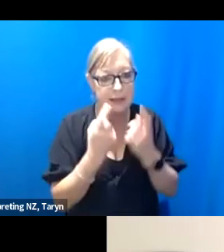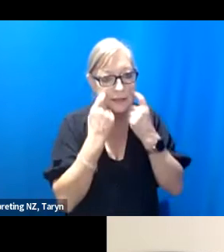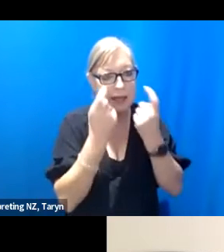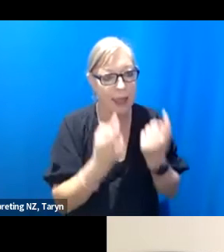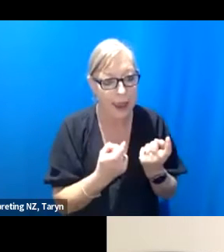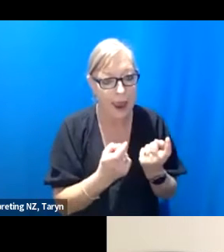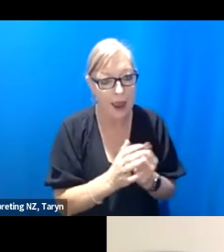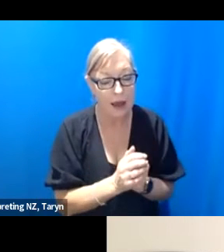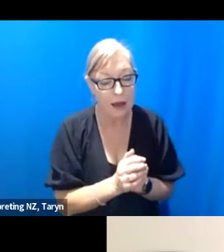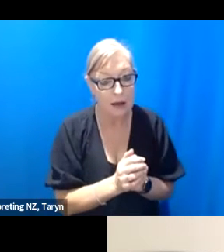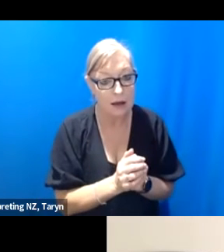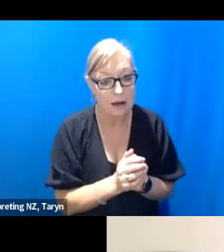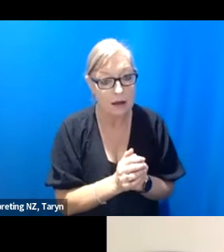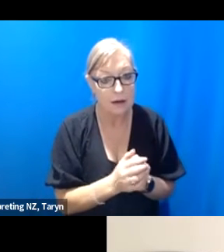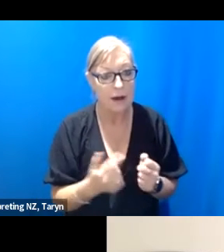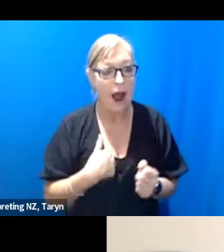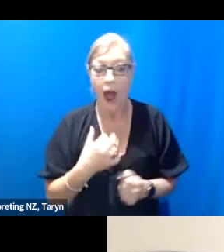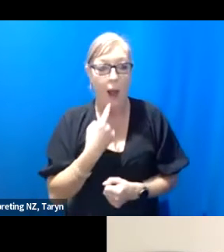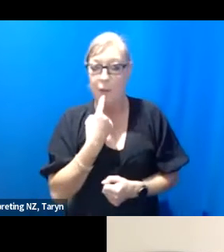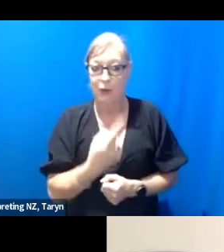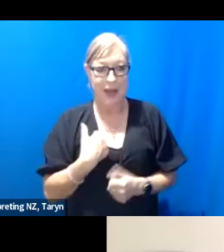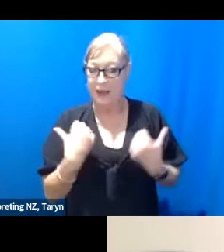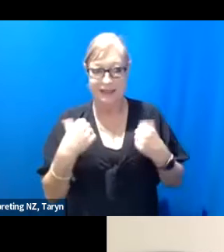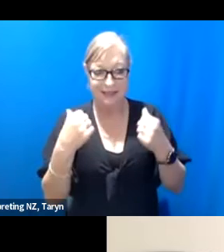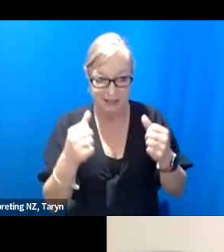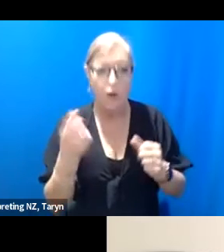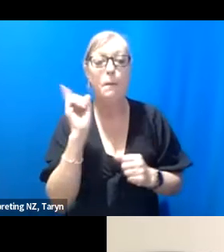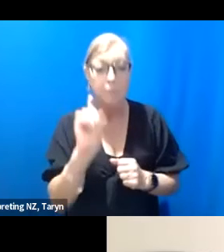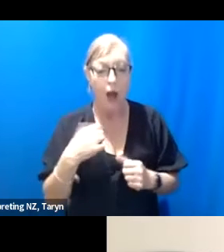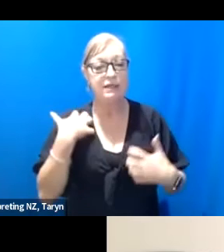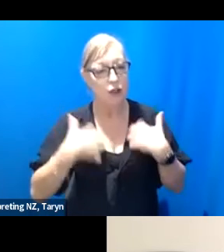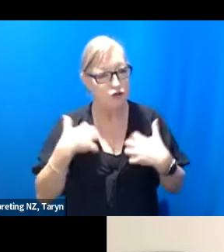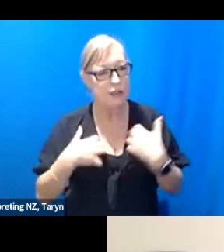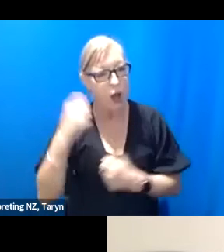I'm not saying I was successful with this, but I was interested in how might I make material